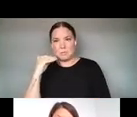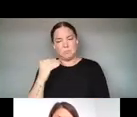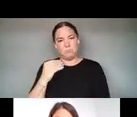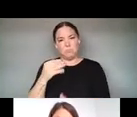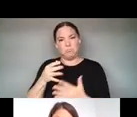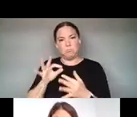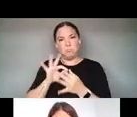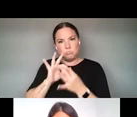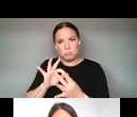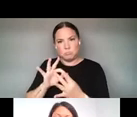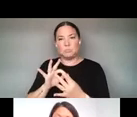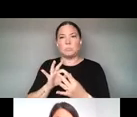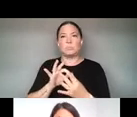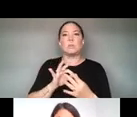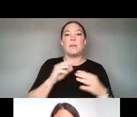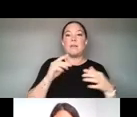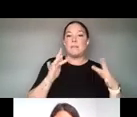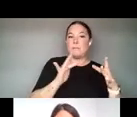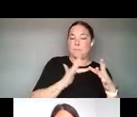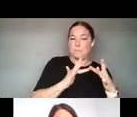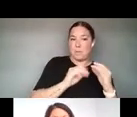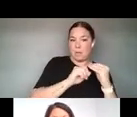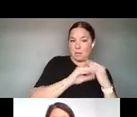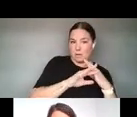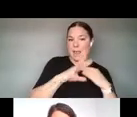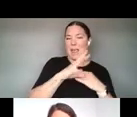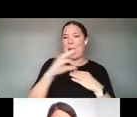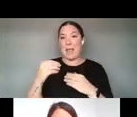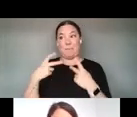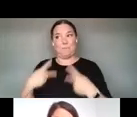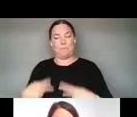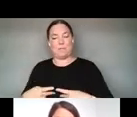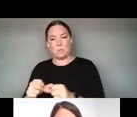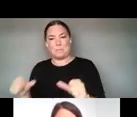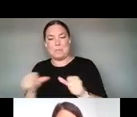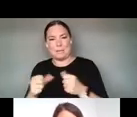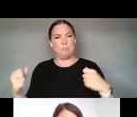AND SPACE, VIRTUAL AND PHYSICAL SPACES WHICH CAN SOMETIMES MAKE IT A LITTLE BIT DIFFICULT TO